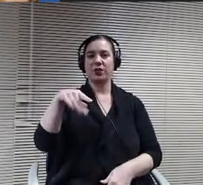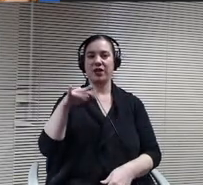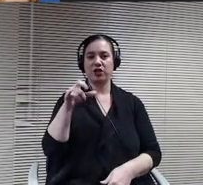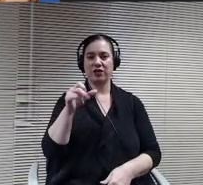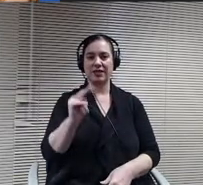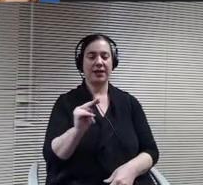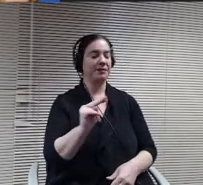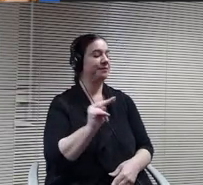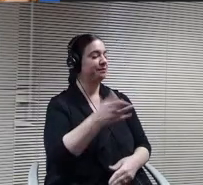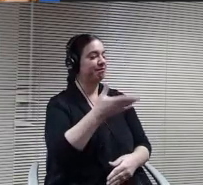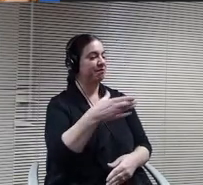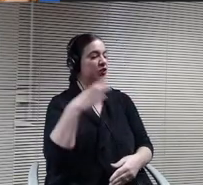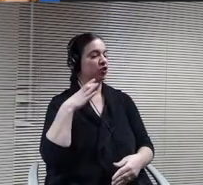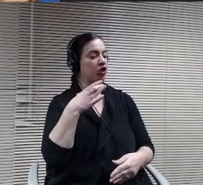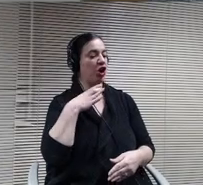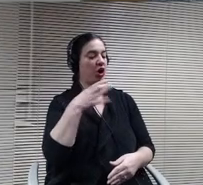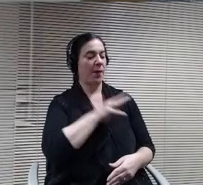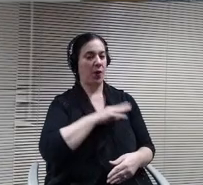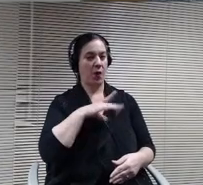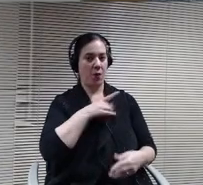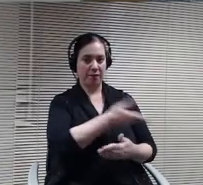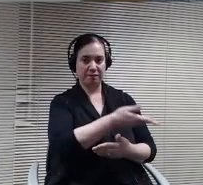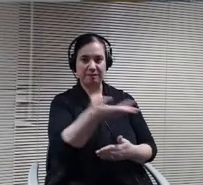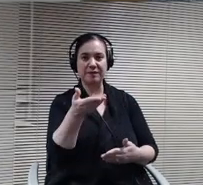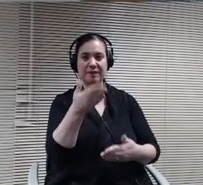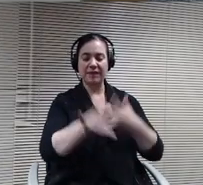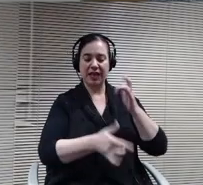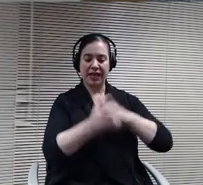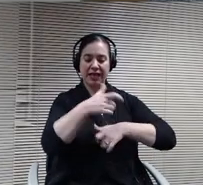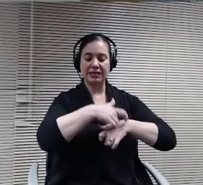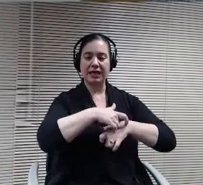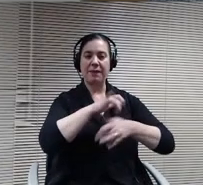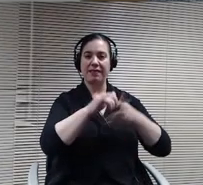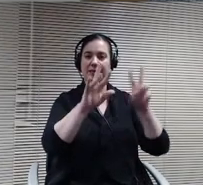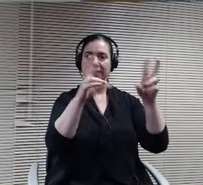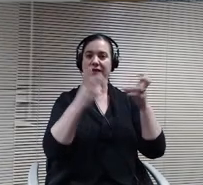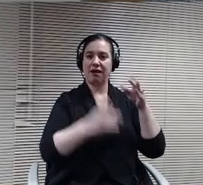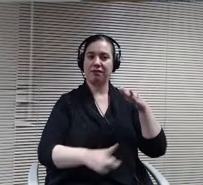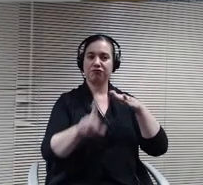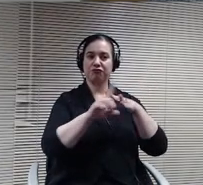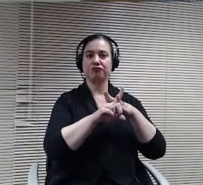this topics come up, this policy is received a lot of attention